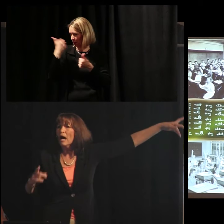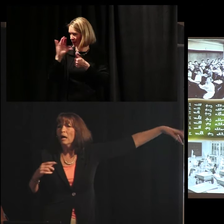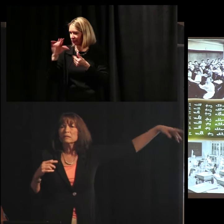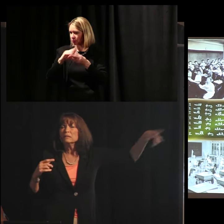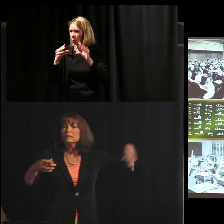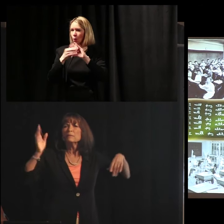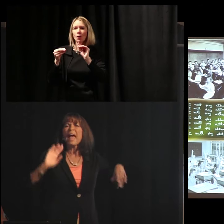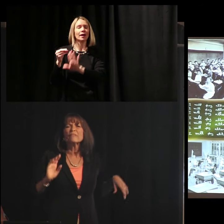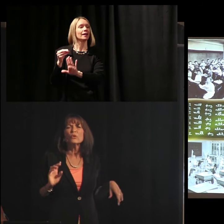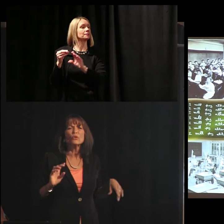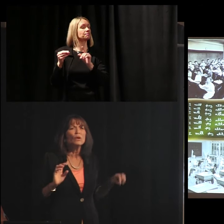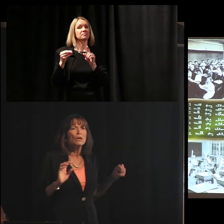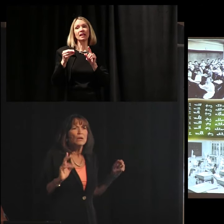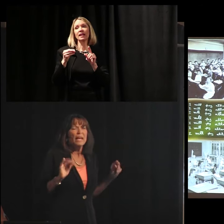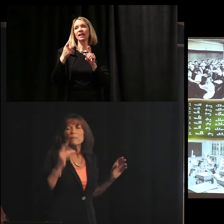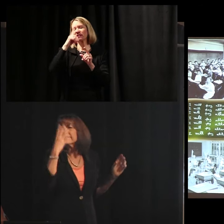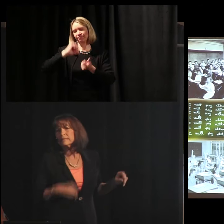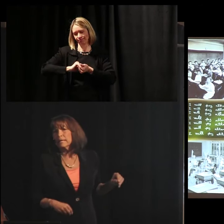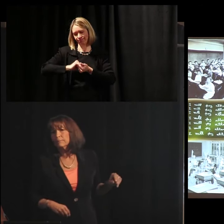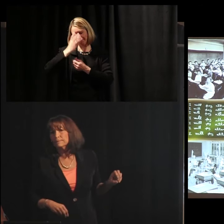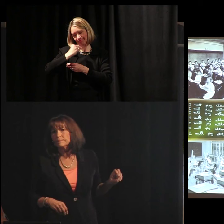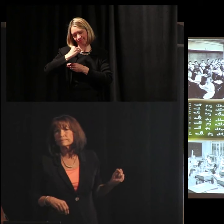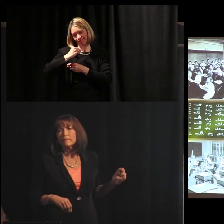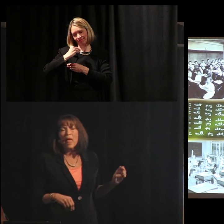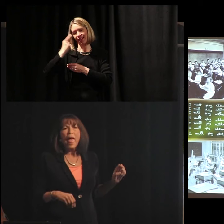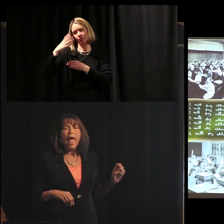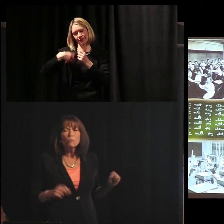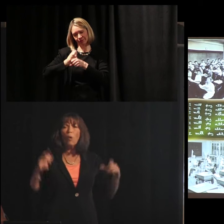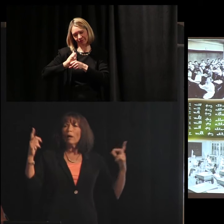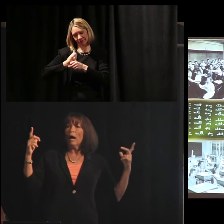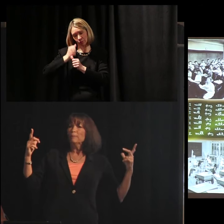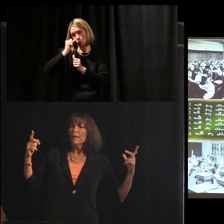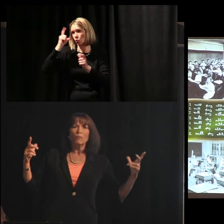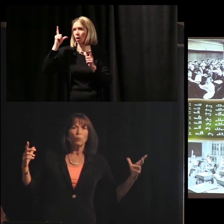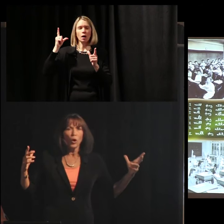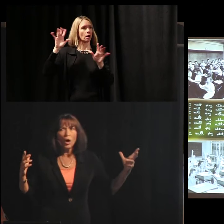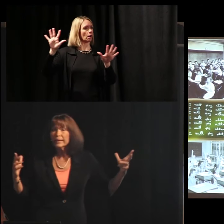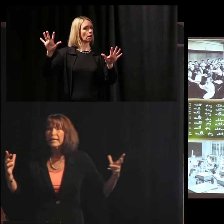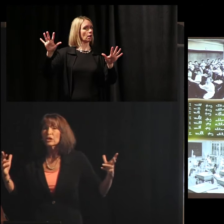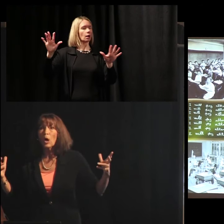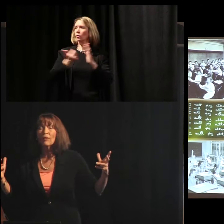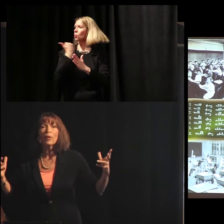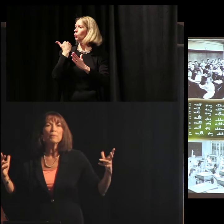He went to sleep. He woke up. And the world, he didn't know